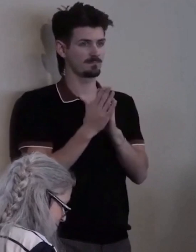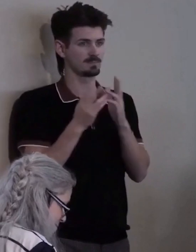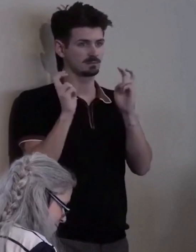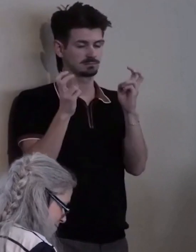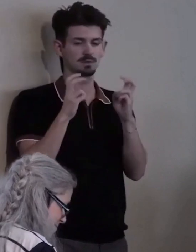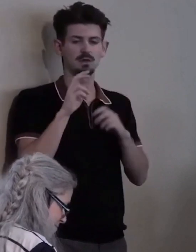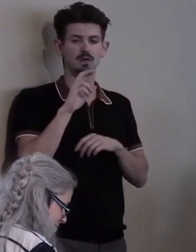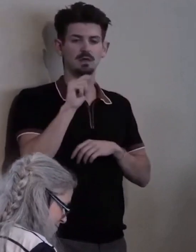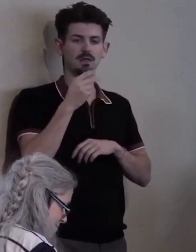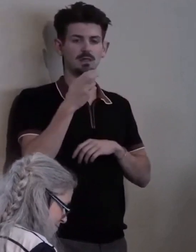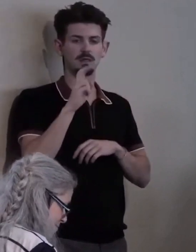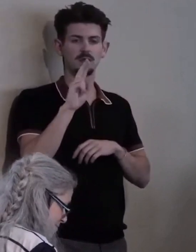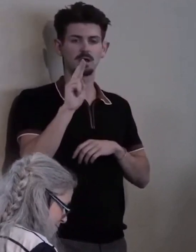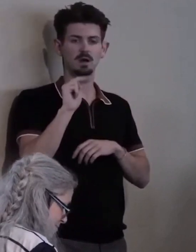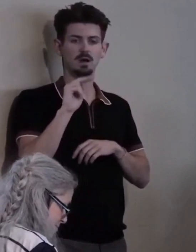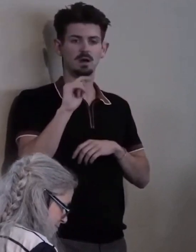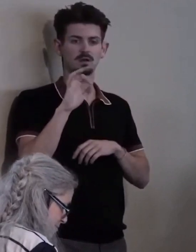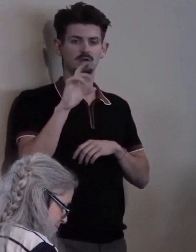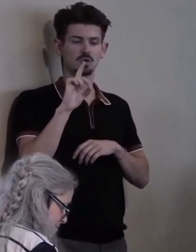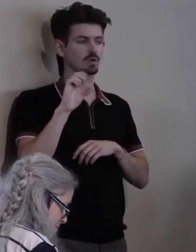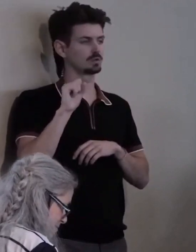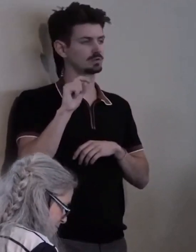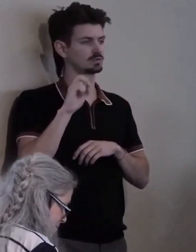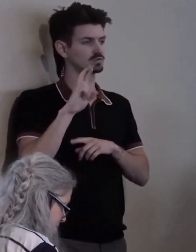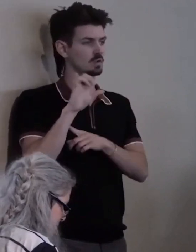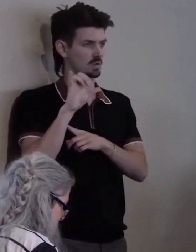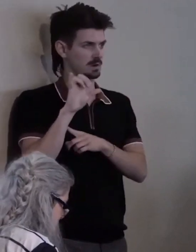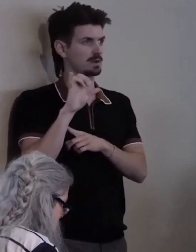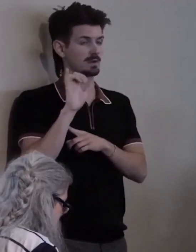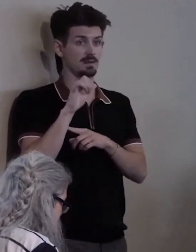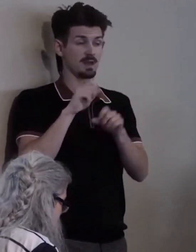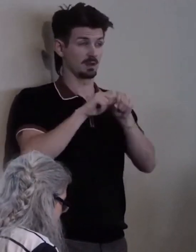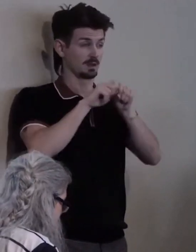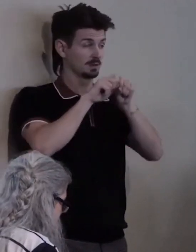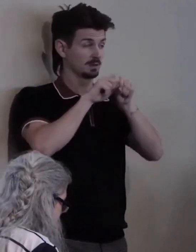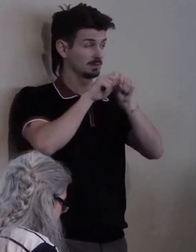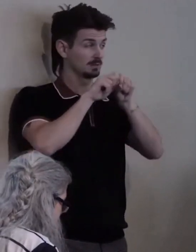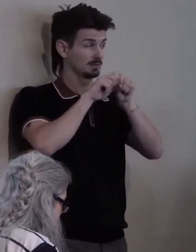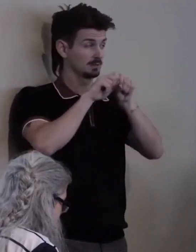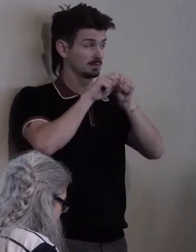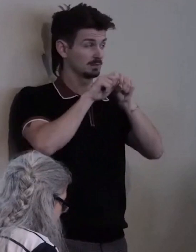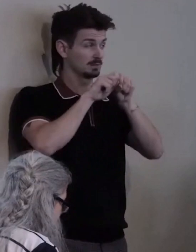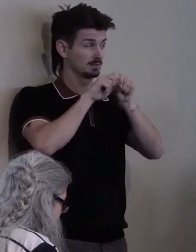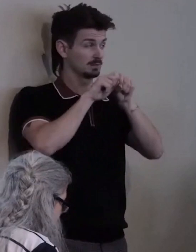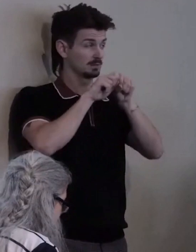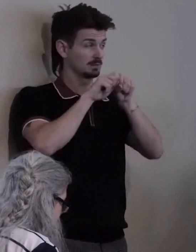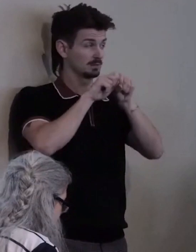and they were circulated far and wide, including to Clinton herself.